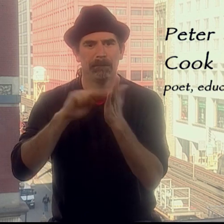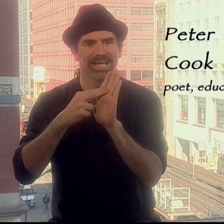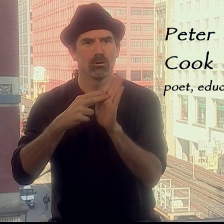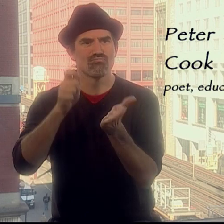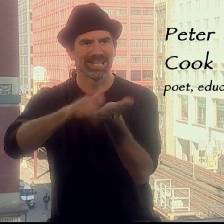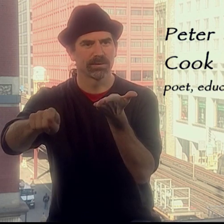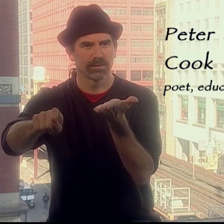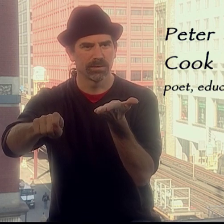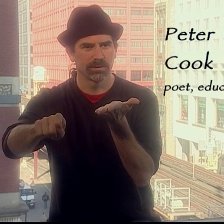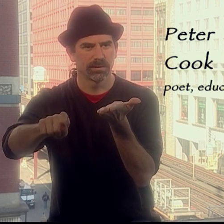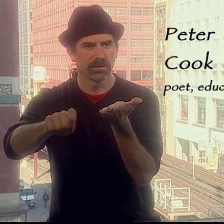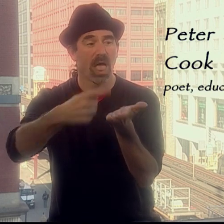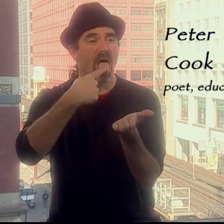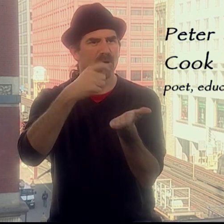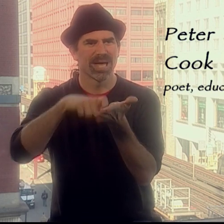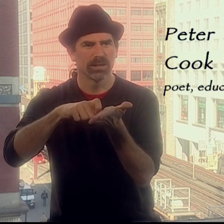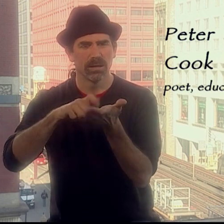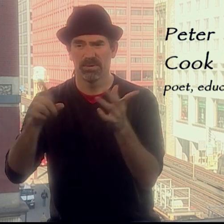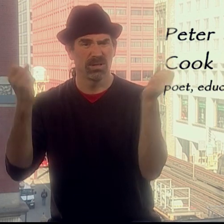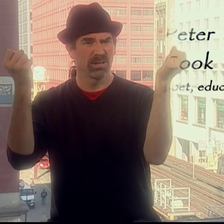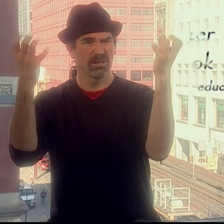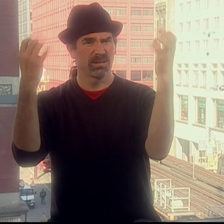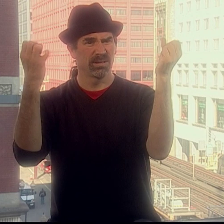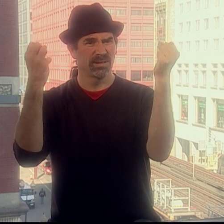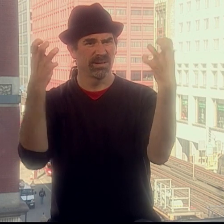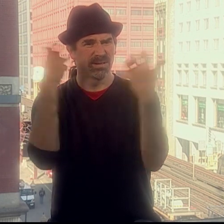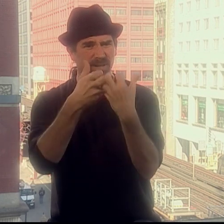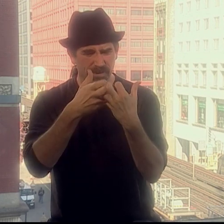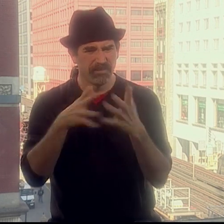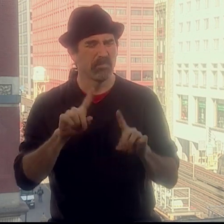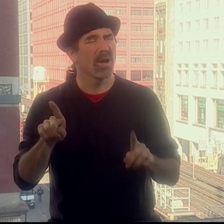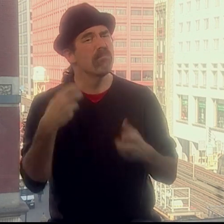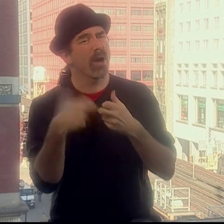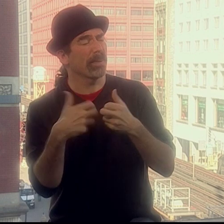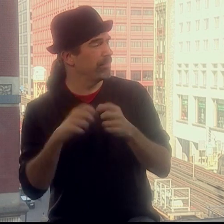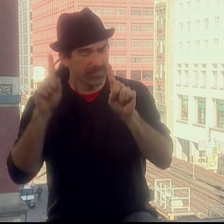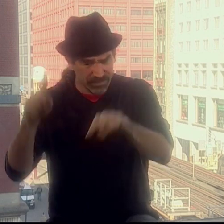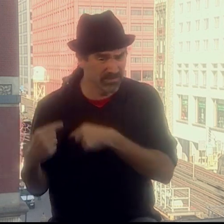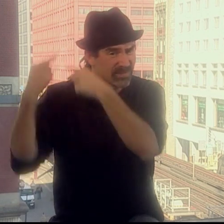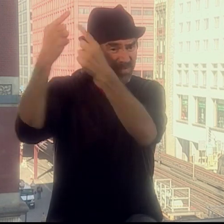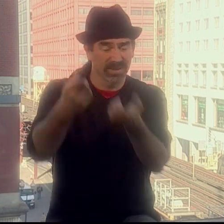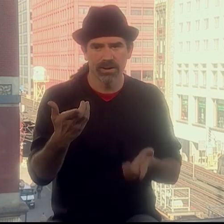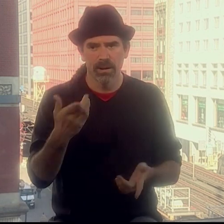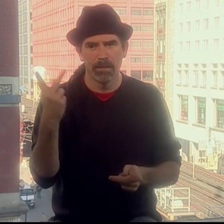Tongue-write - that doesn't really fit with sign, so the problem historically has always been,